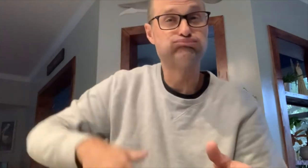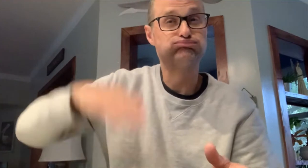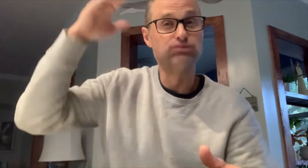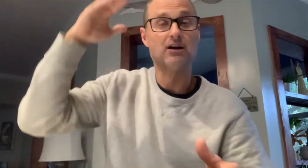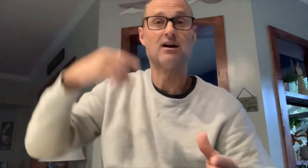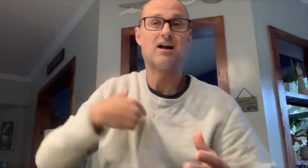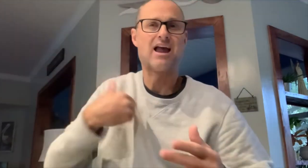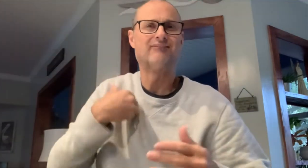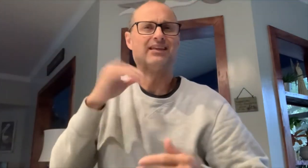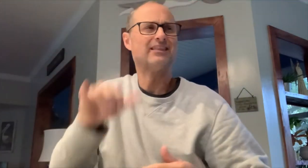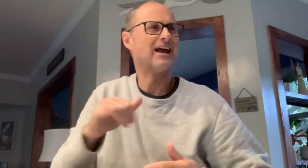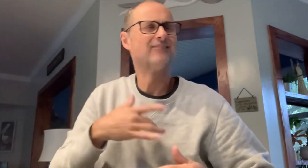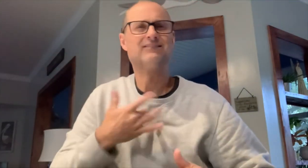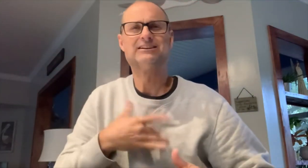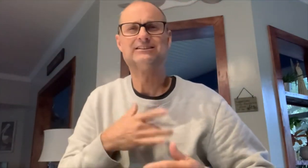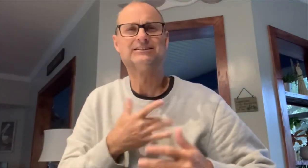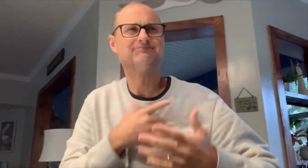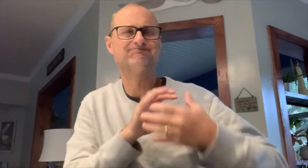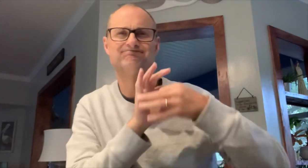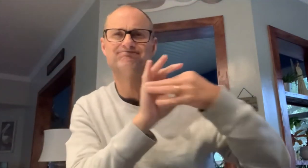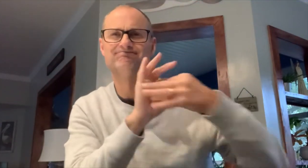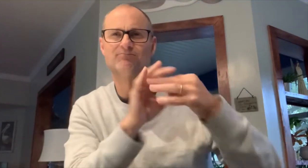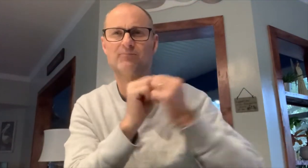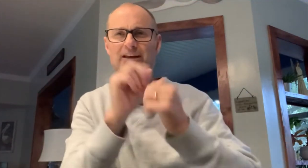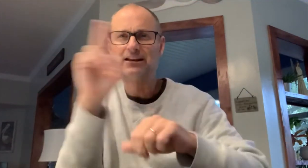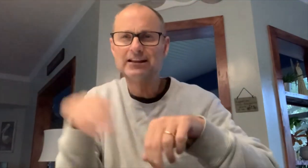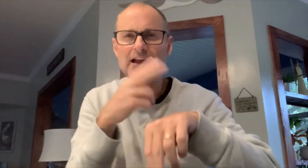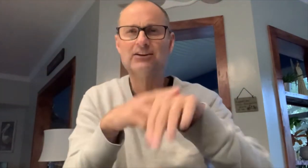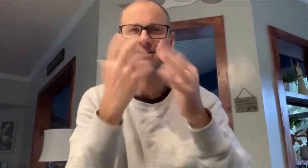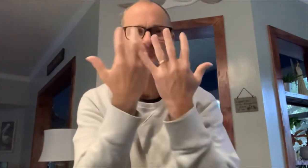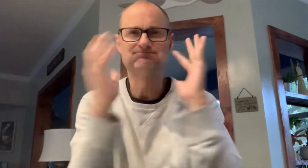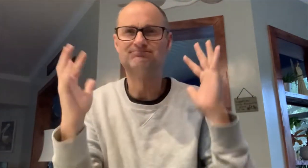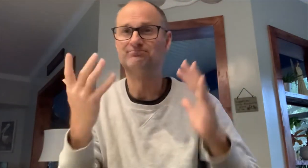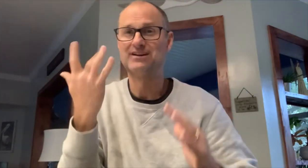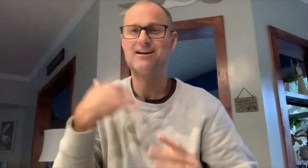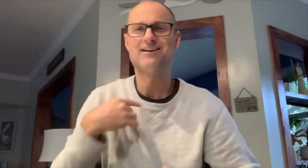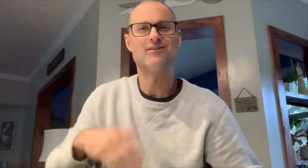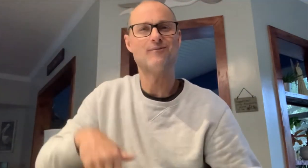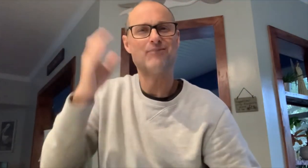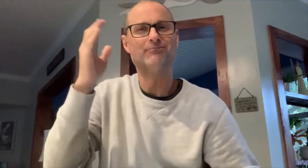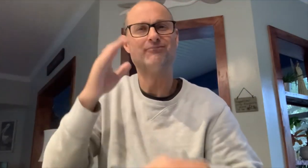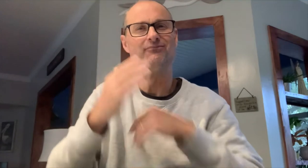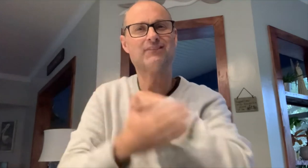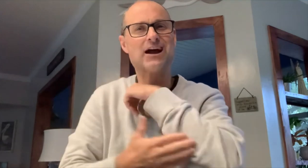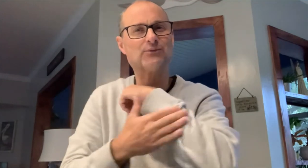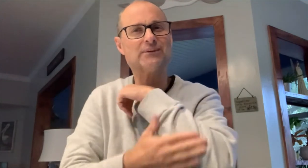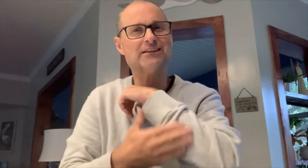I grew up in the country, which created in me a very strong sense